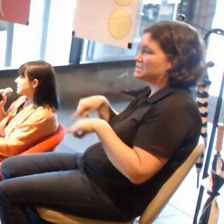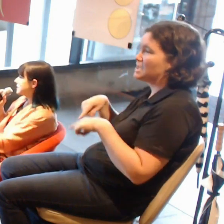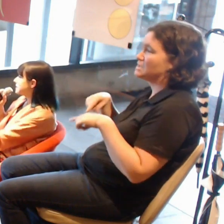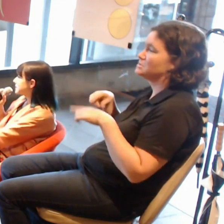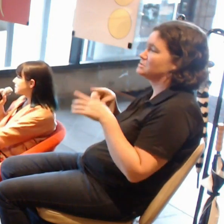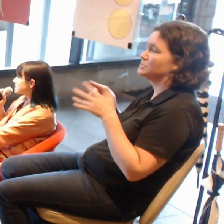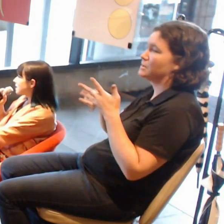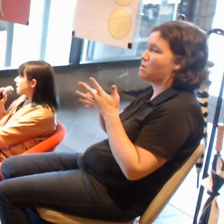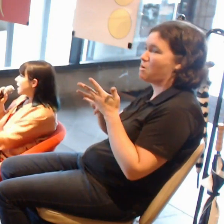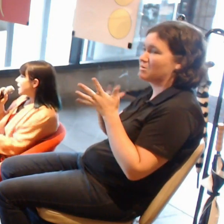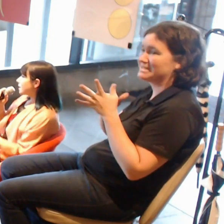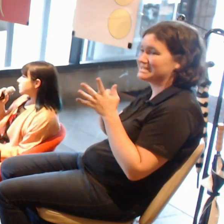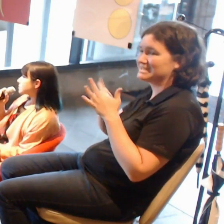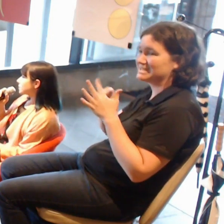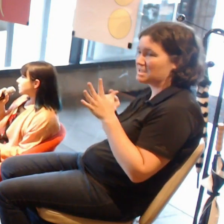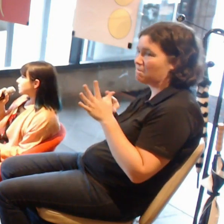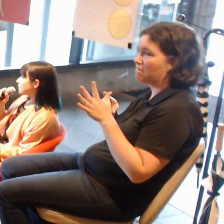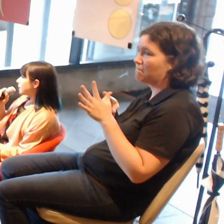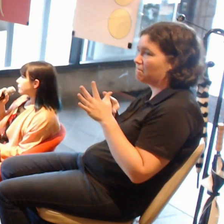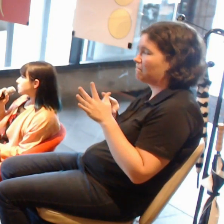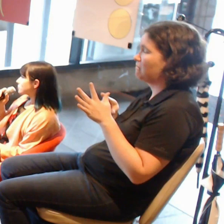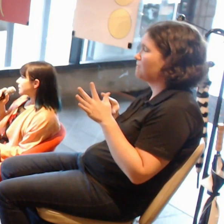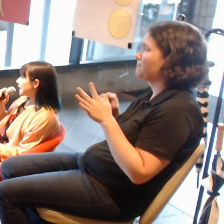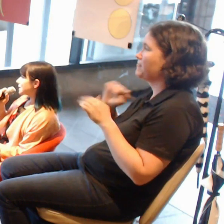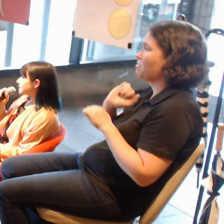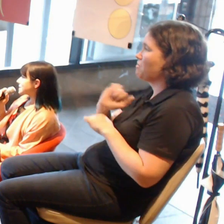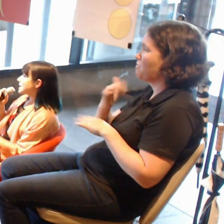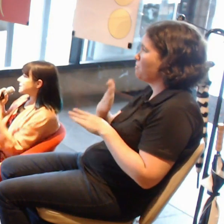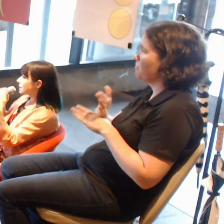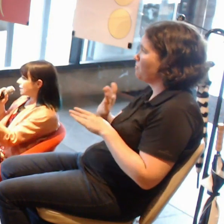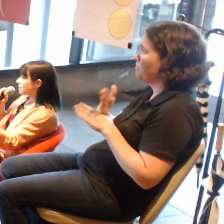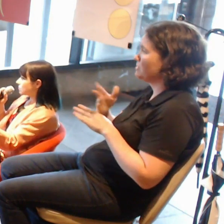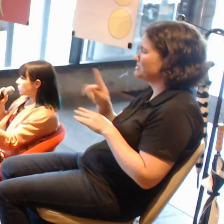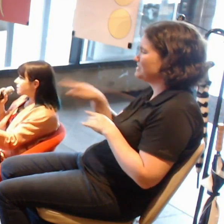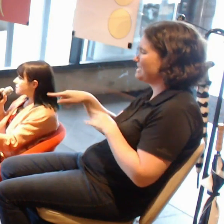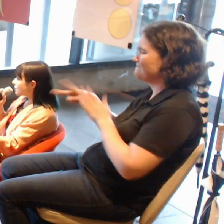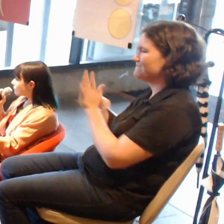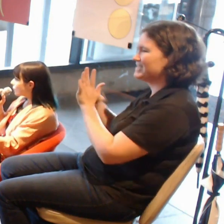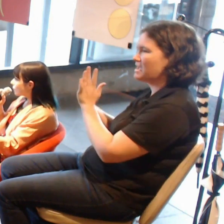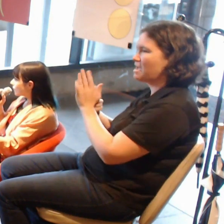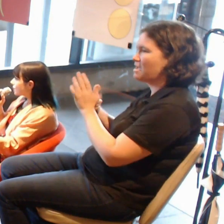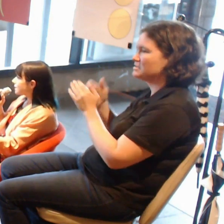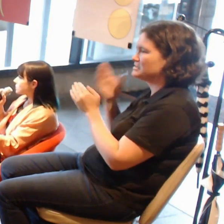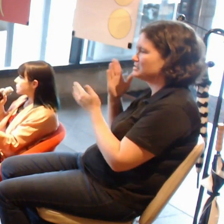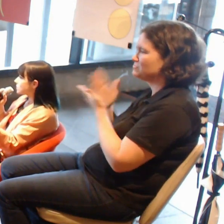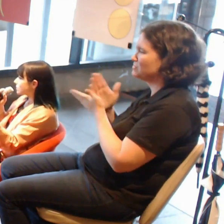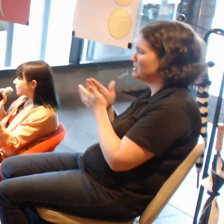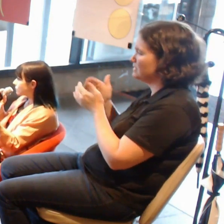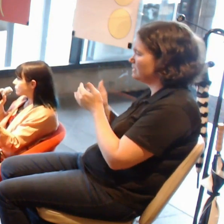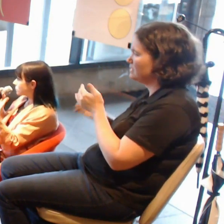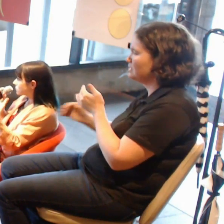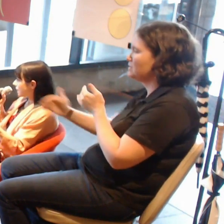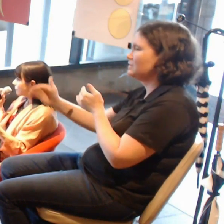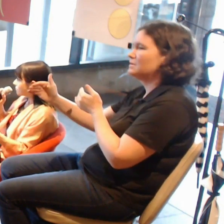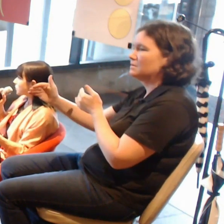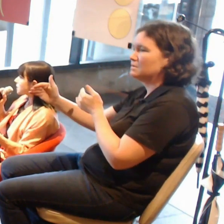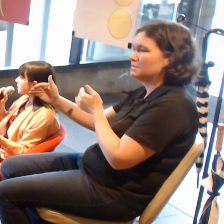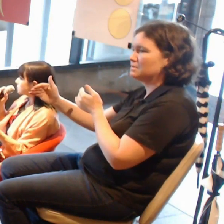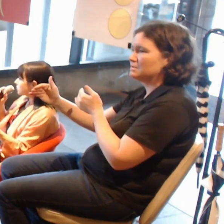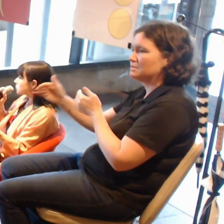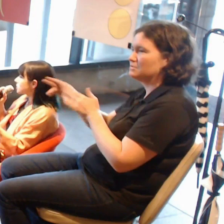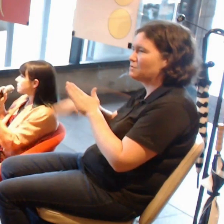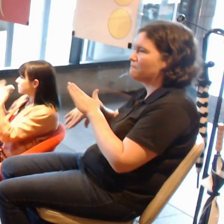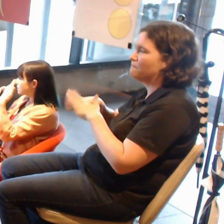and virtual reality takes it one step further into a full body immersion visually